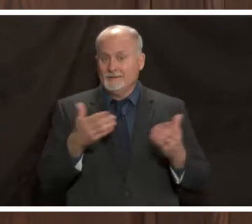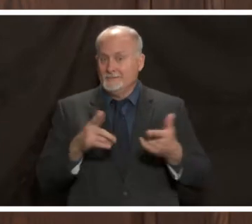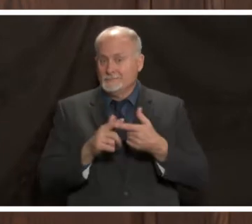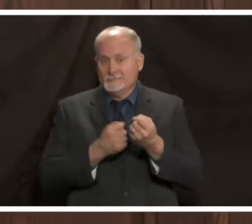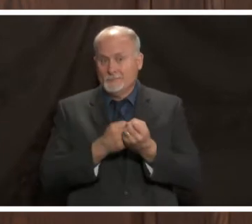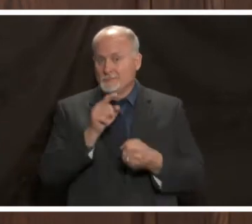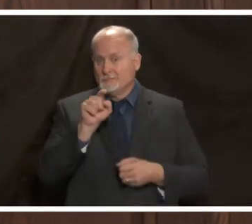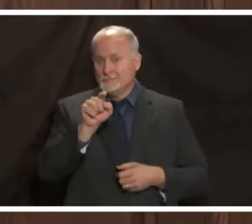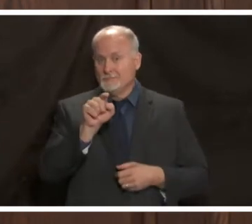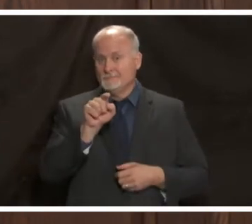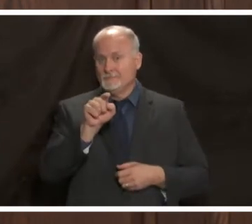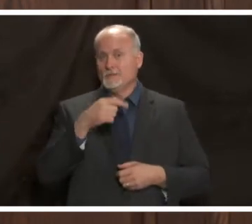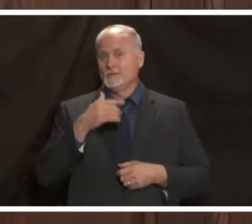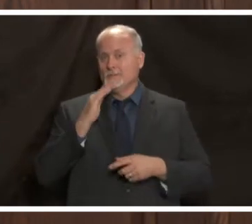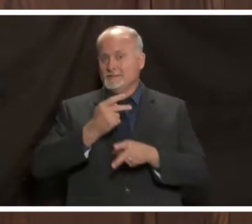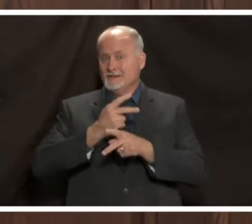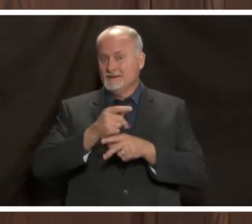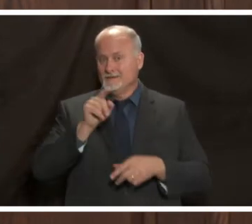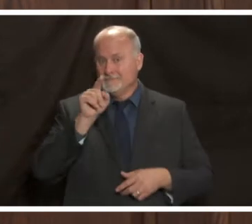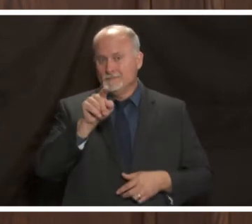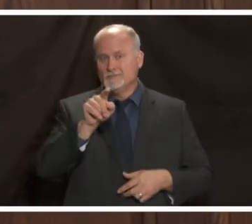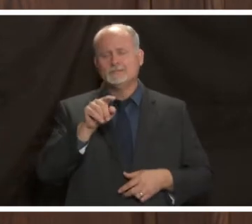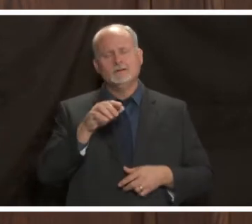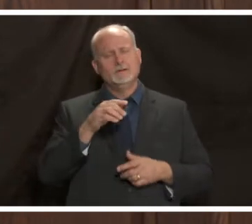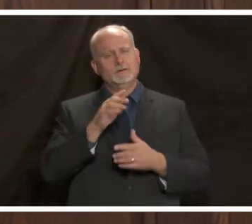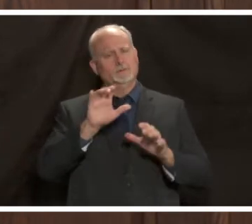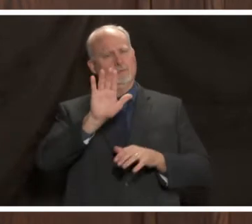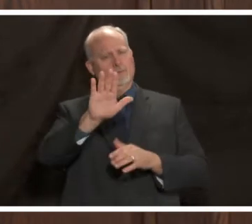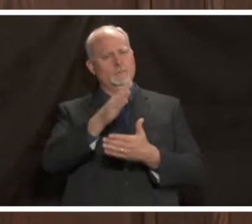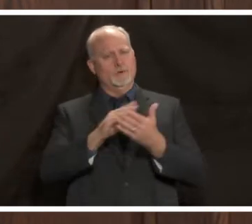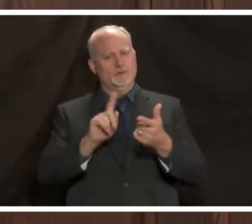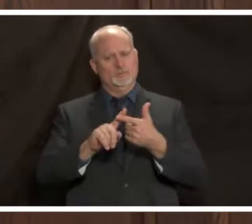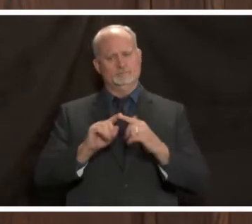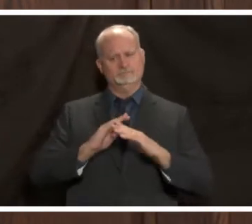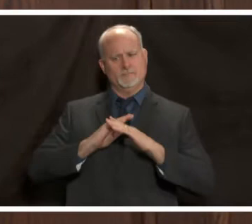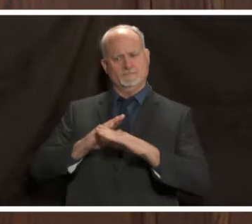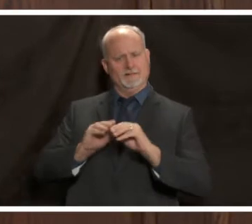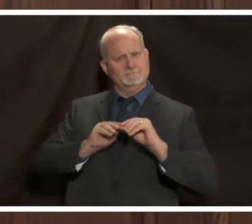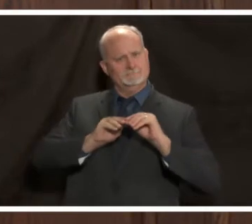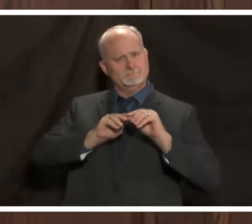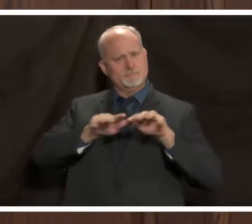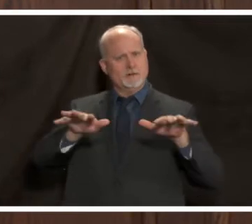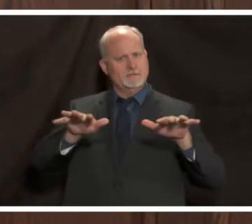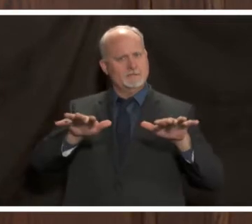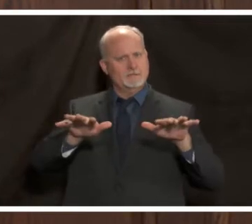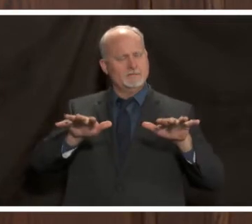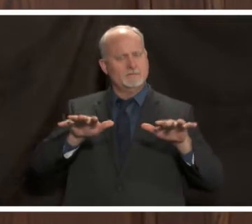we're going to take care of you so please do your part to help us stop the virus so that we can be